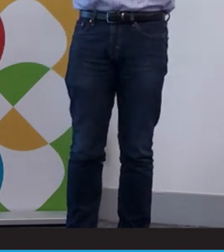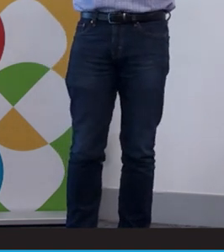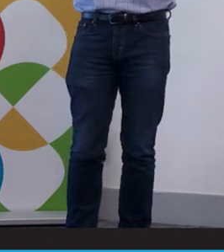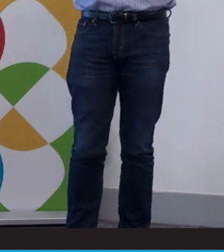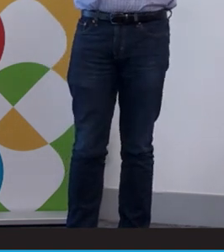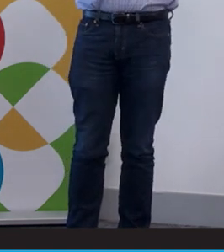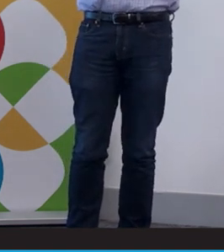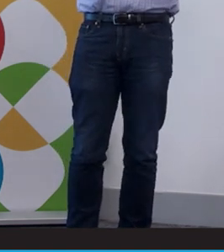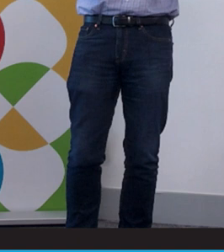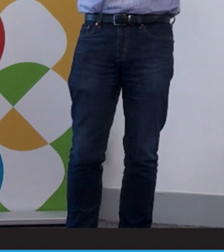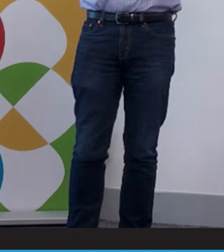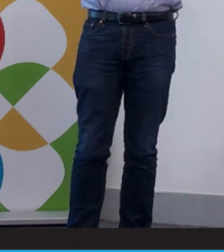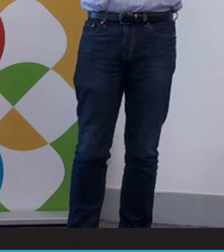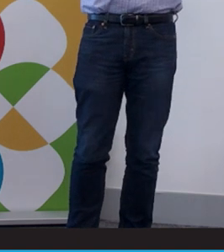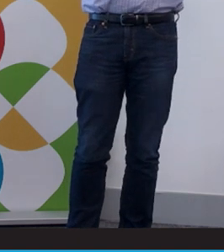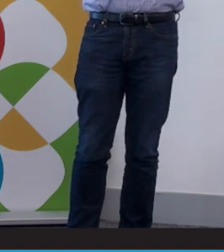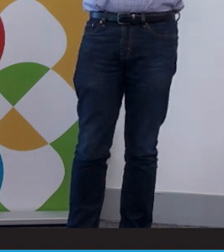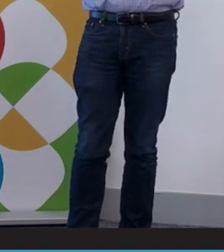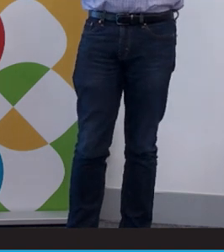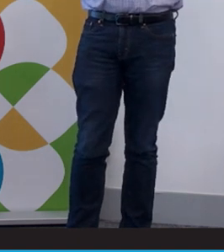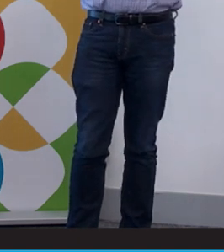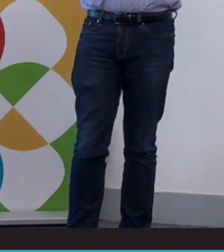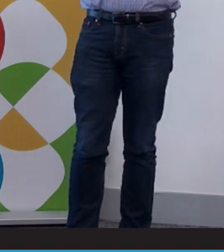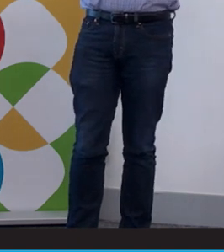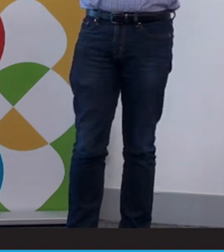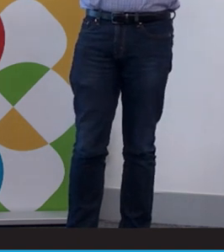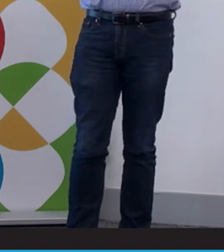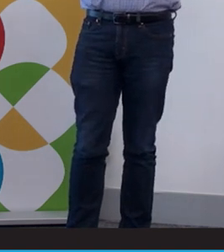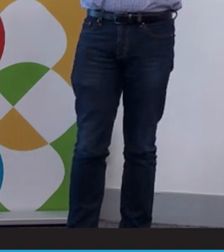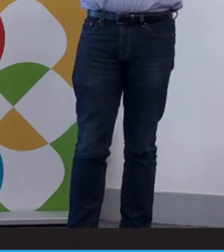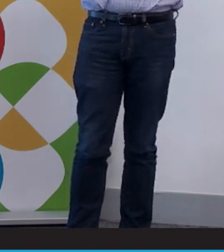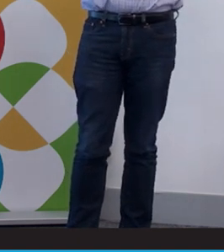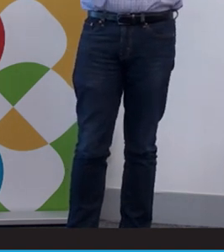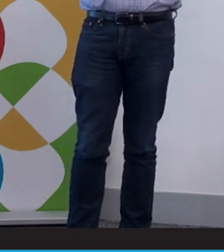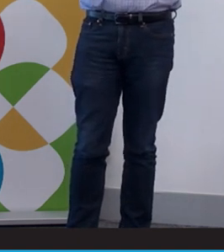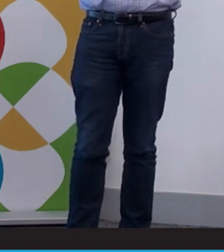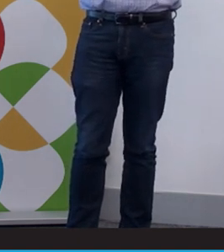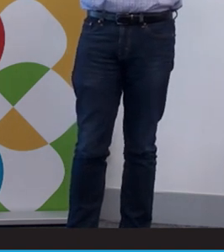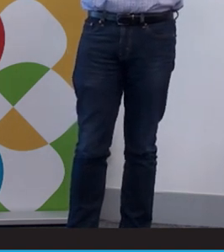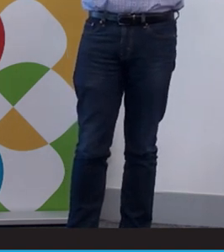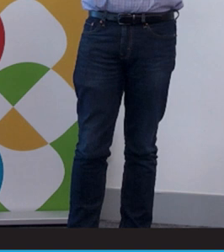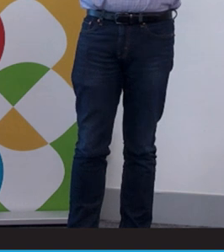interpreting 1 to 1 supports education, online classes and the like. Since the NDIS has hit the